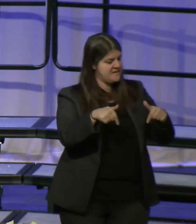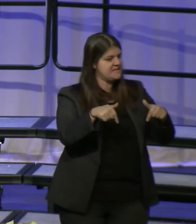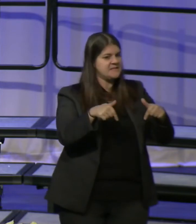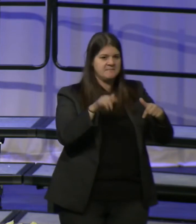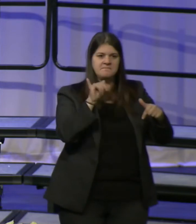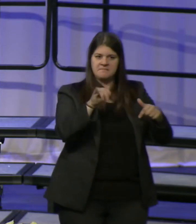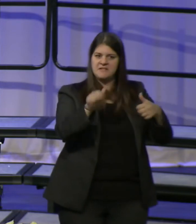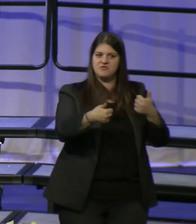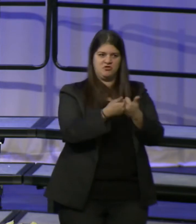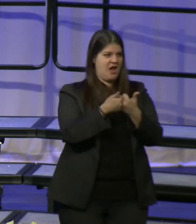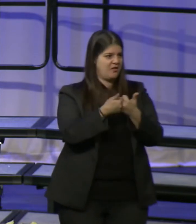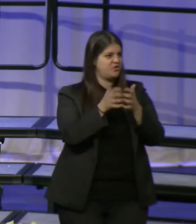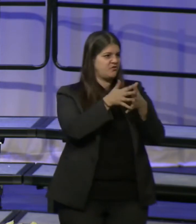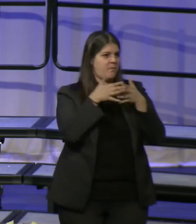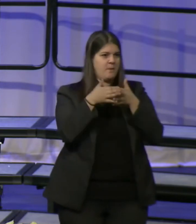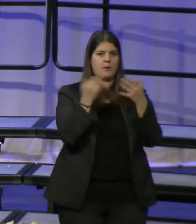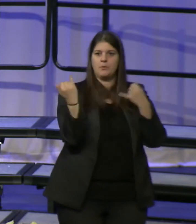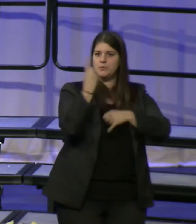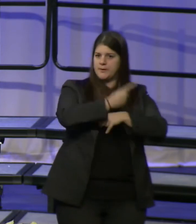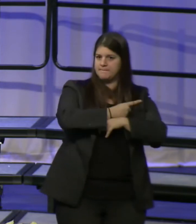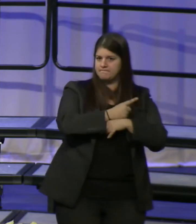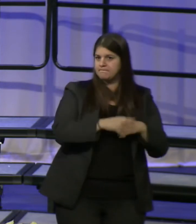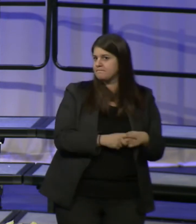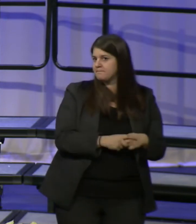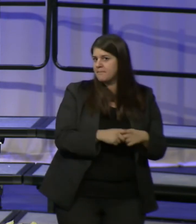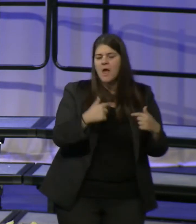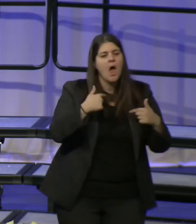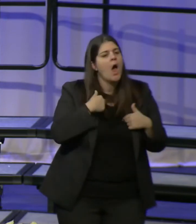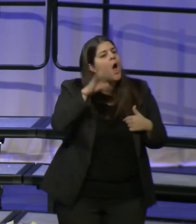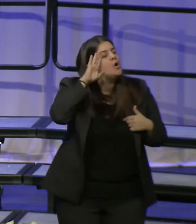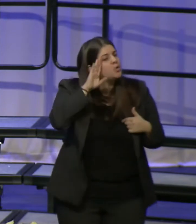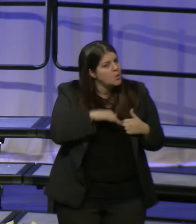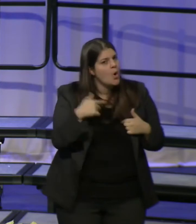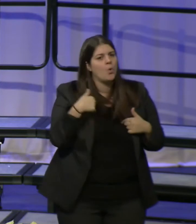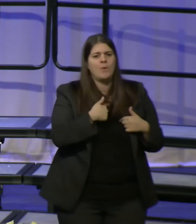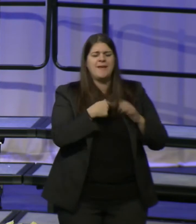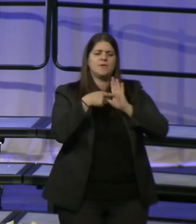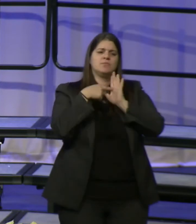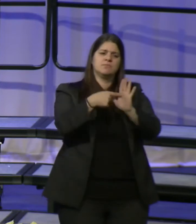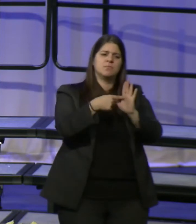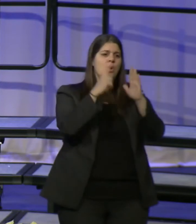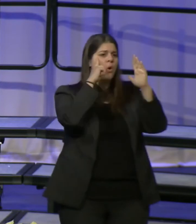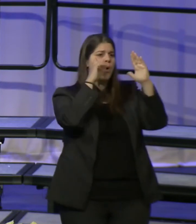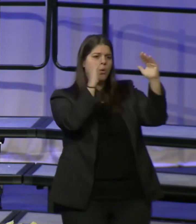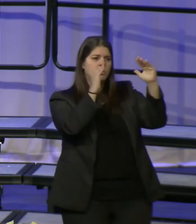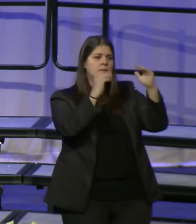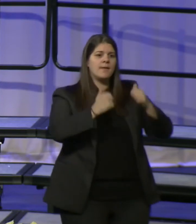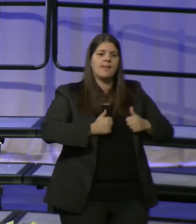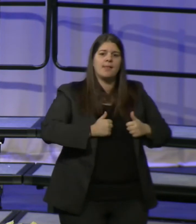America today. I know that we can emanate hope and light for our nation.